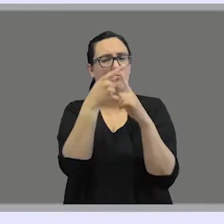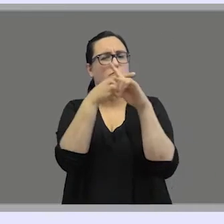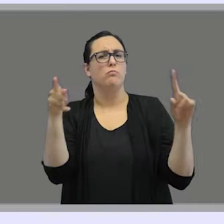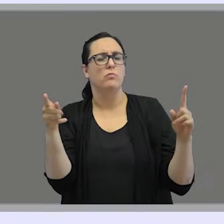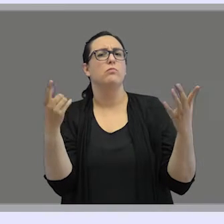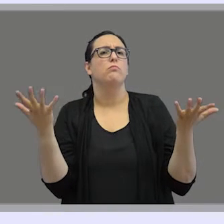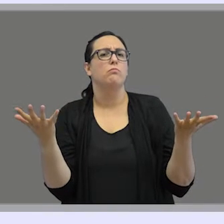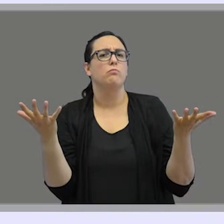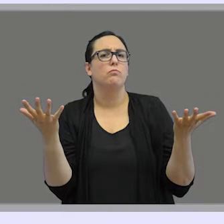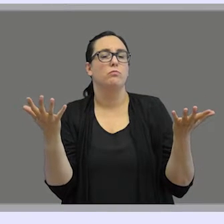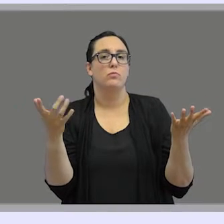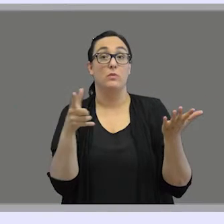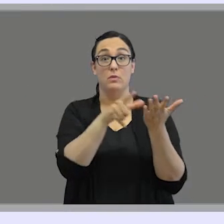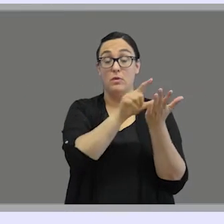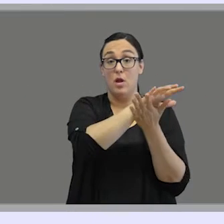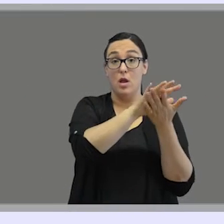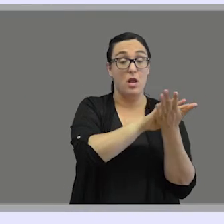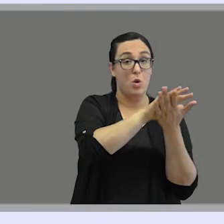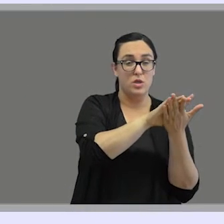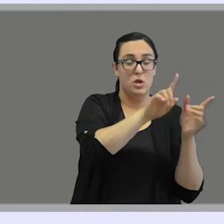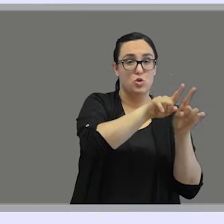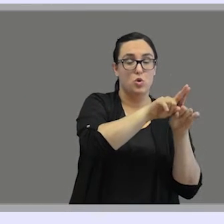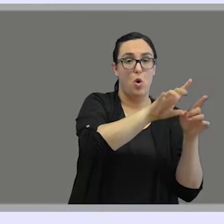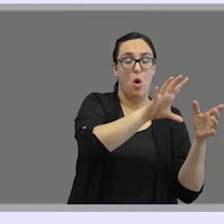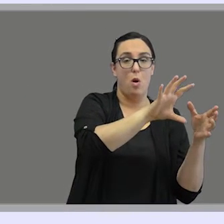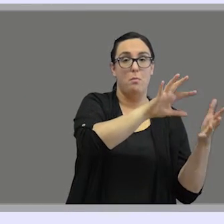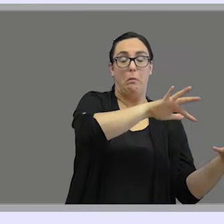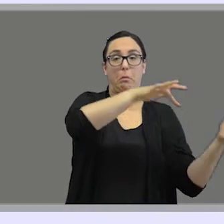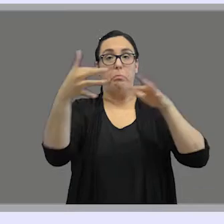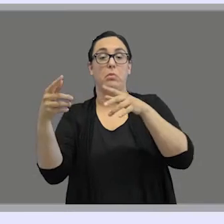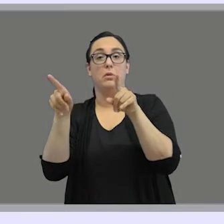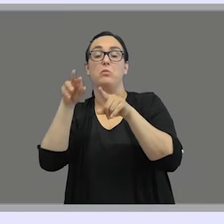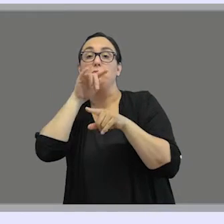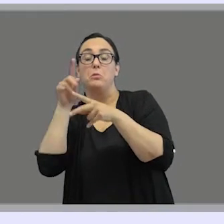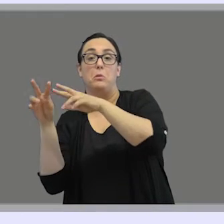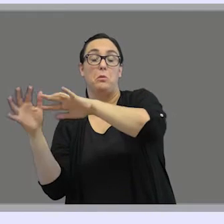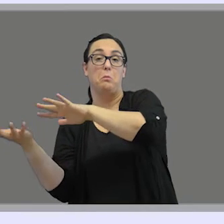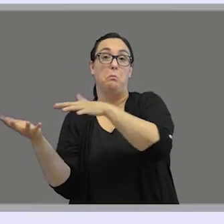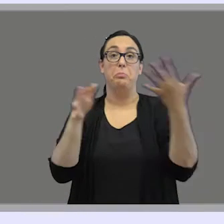being so different is that sign languages are not a sign version of spoken languages.